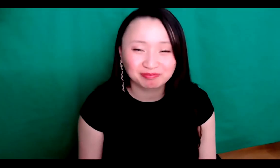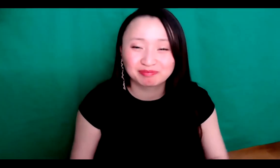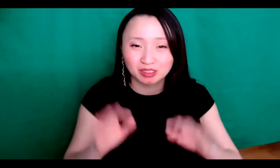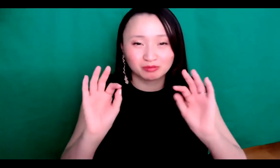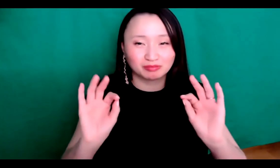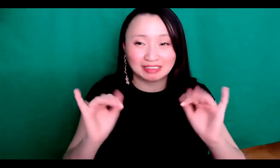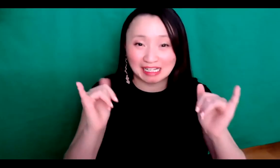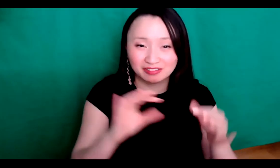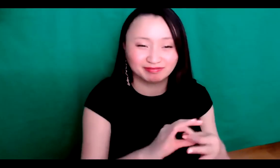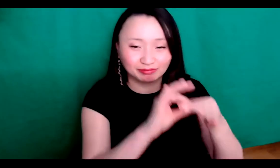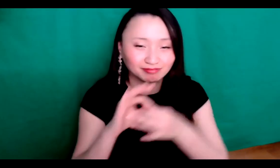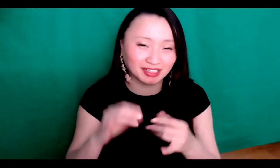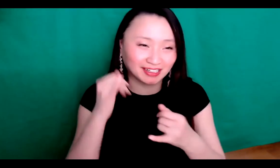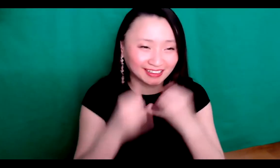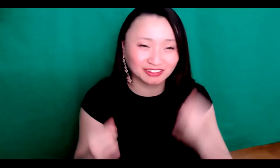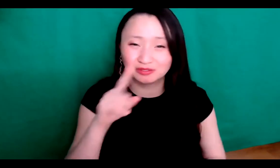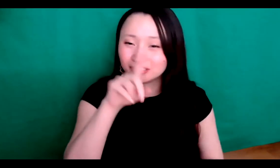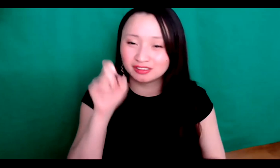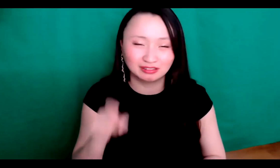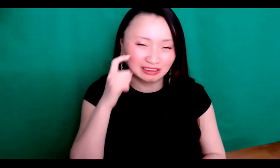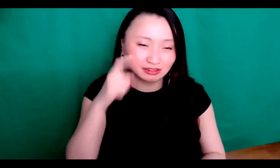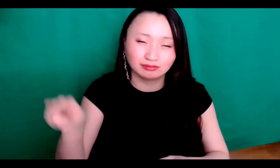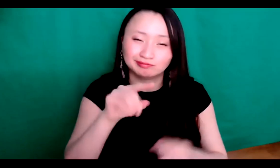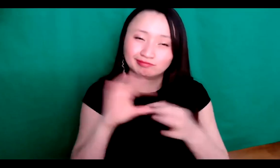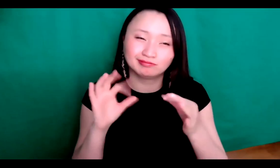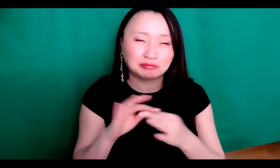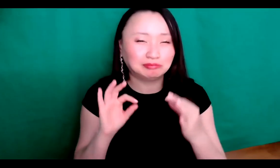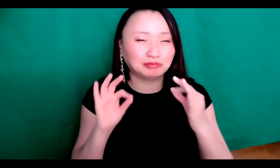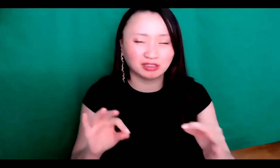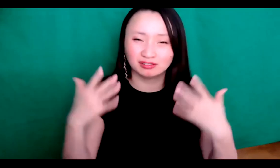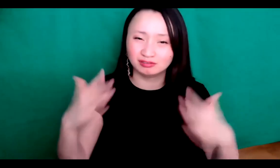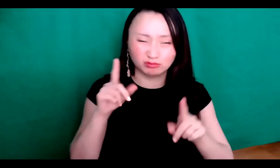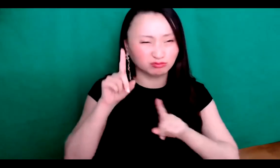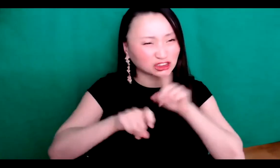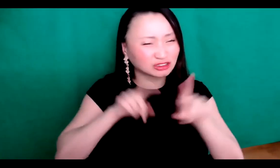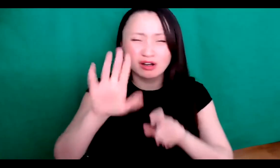Thank you, Joey for sharing. Gosh steps brings us to our last question. I mean all of your